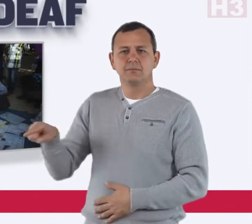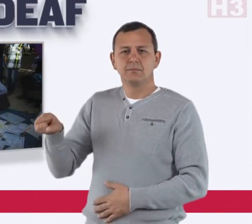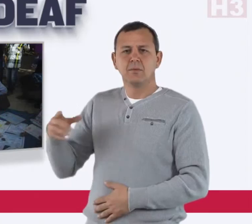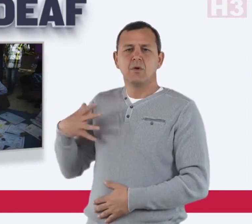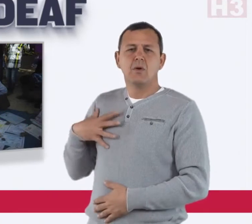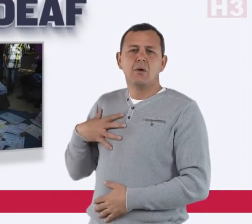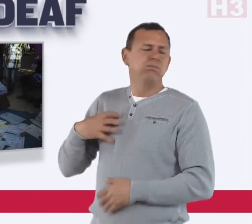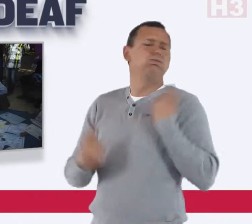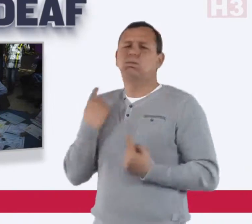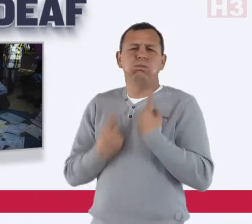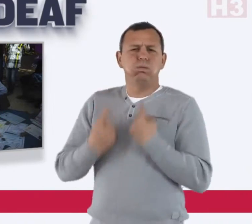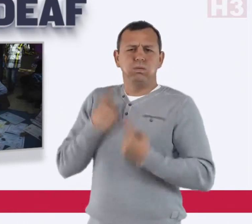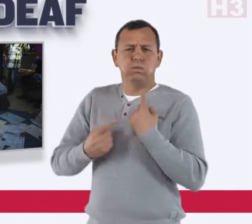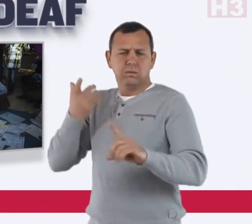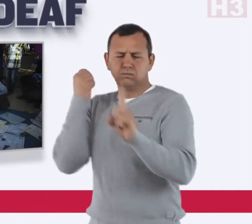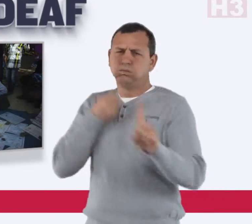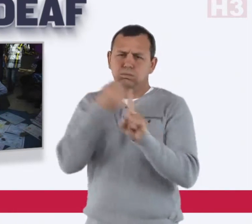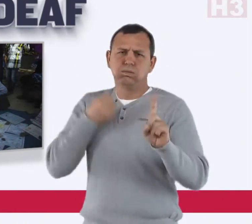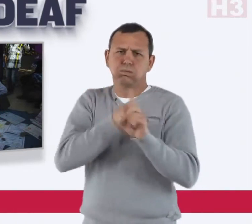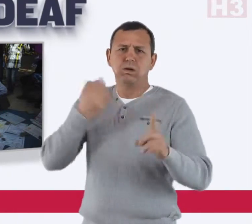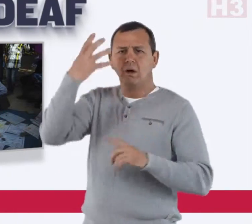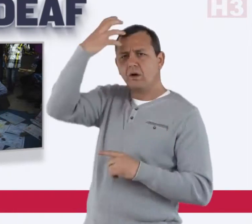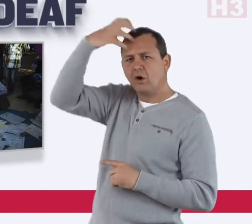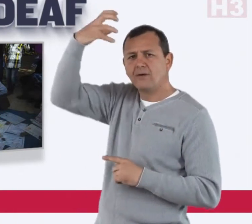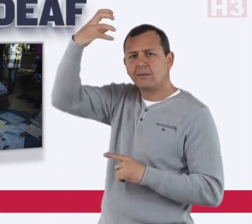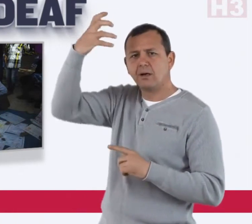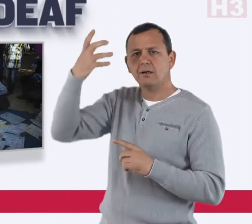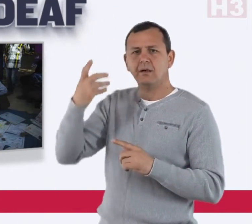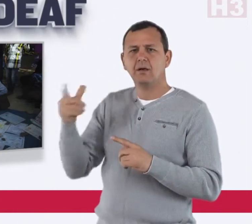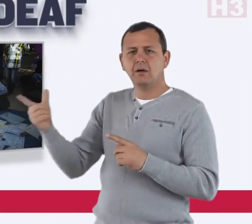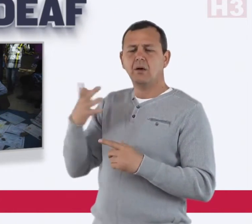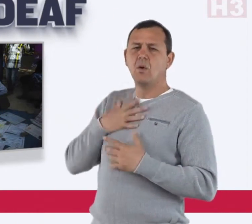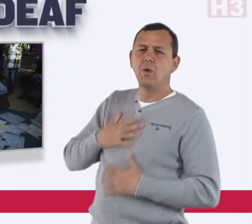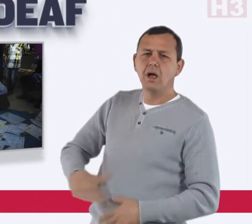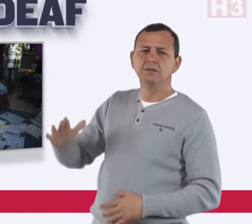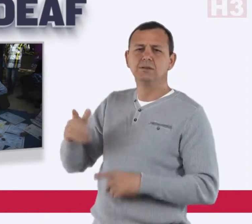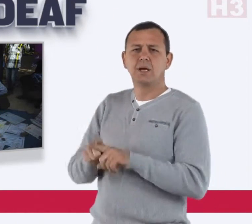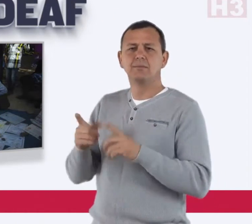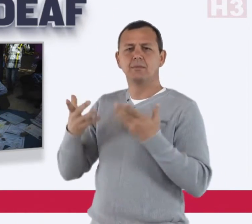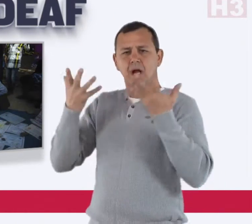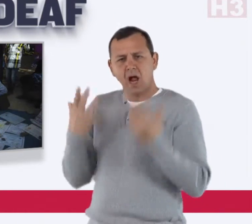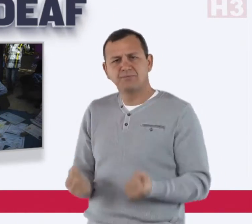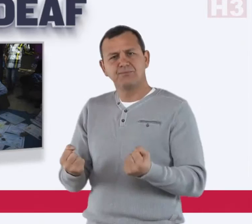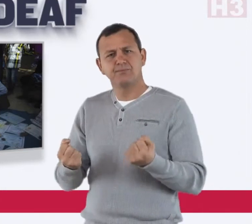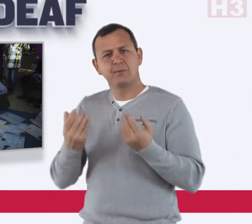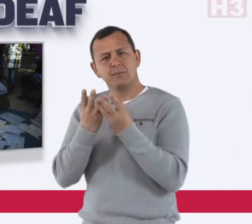He is protesting against the government and offering